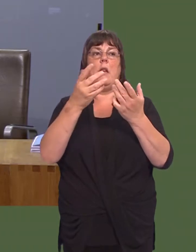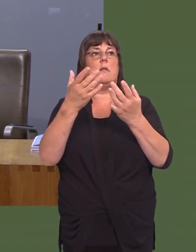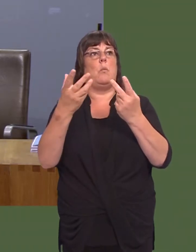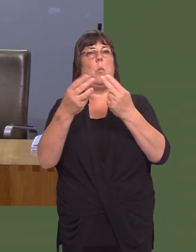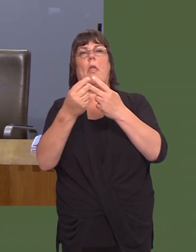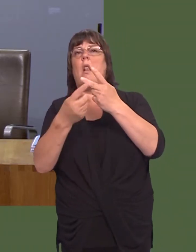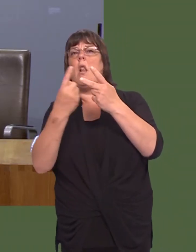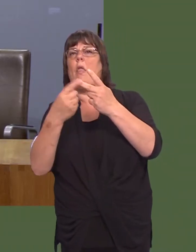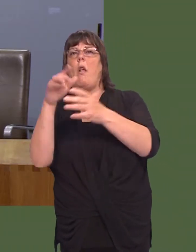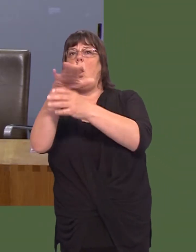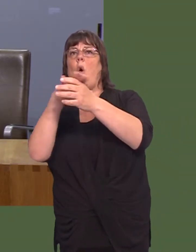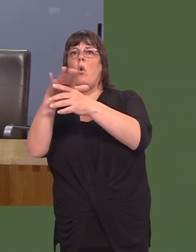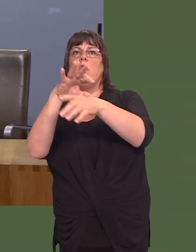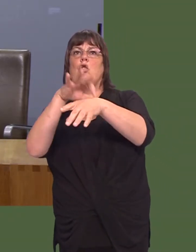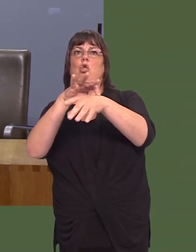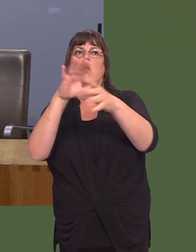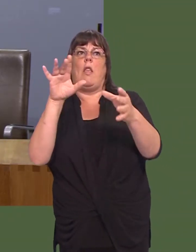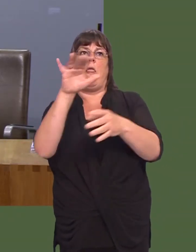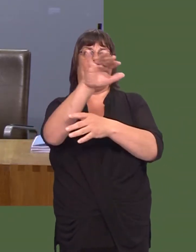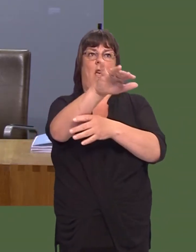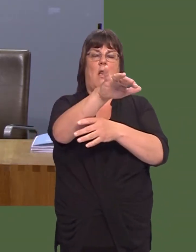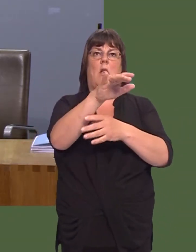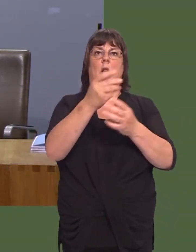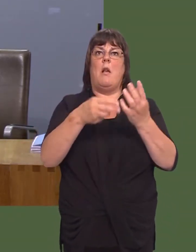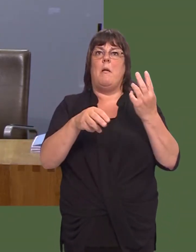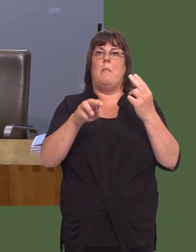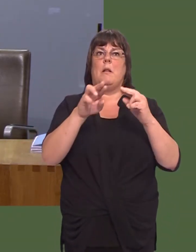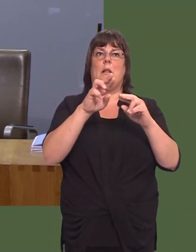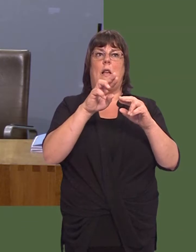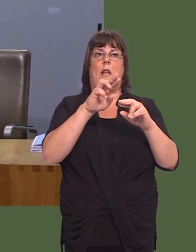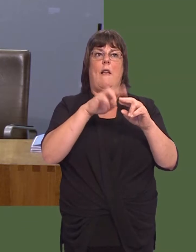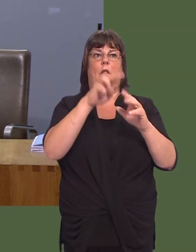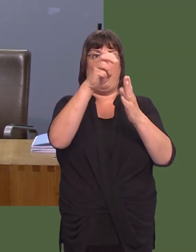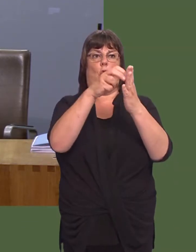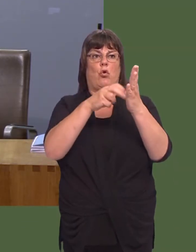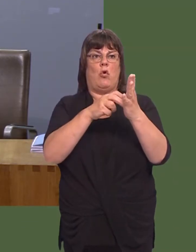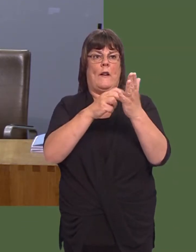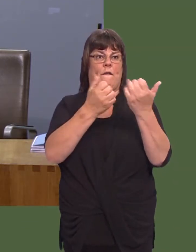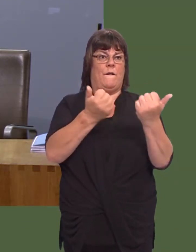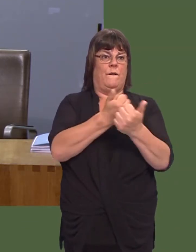local surgery, and there are concerns that the withdrawal of the Rysseldene contract